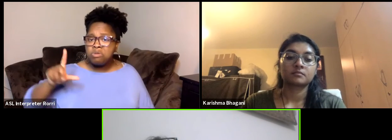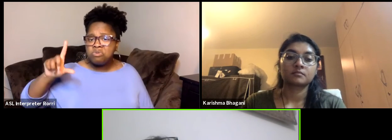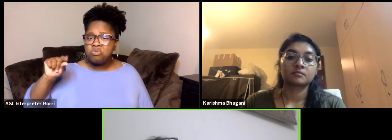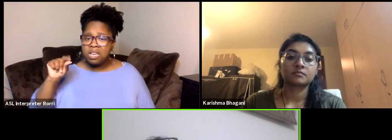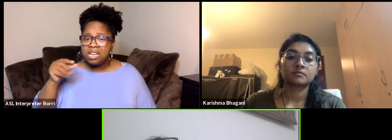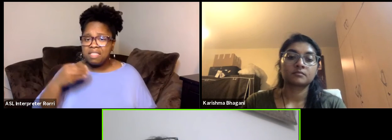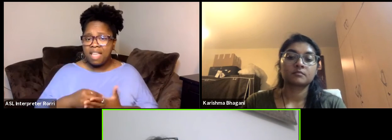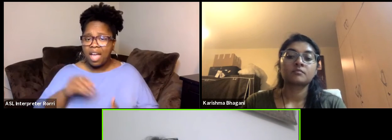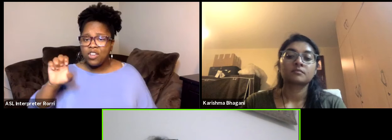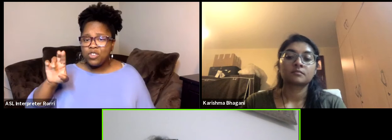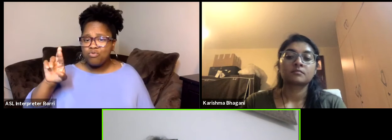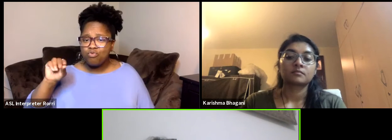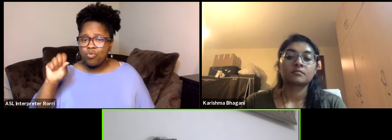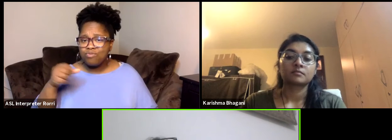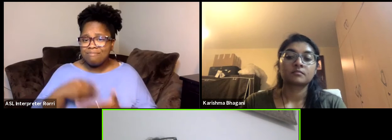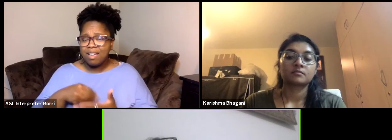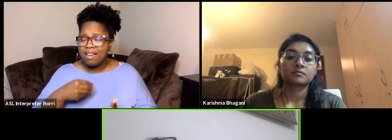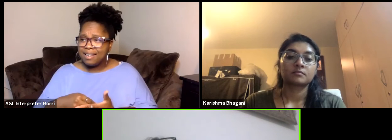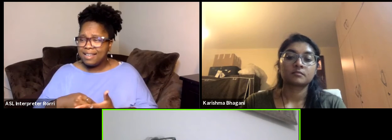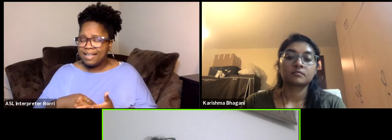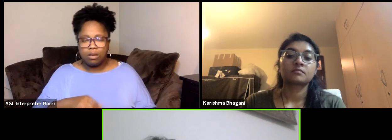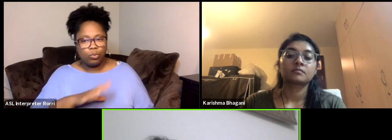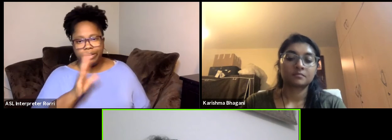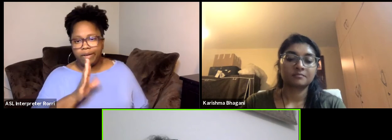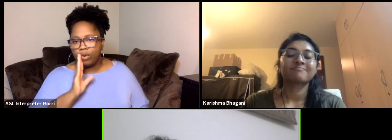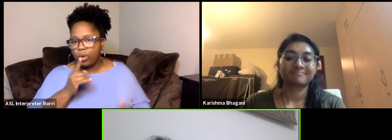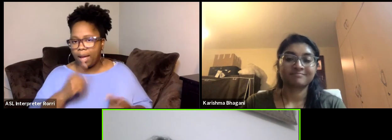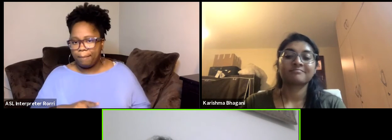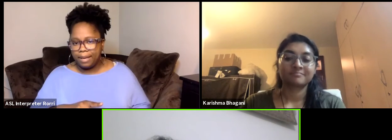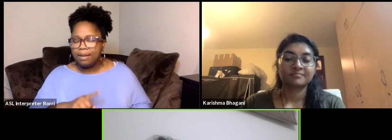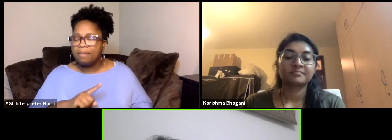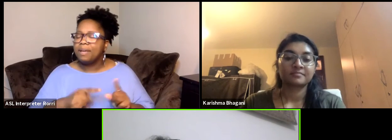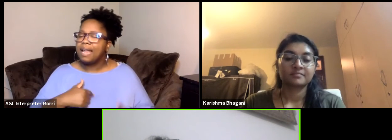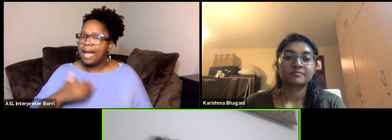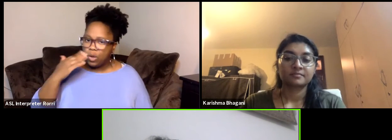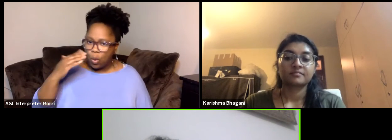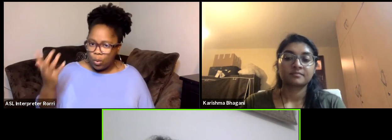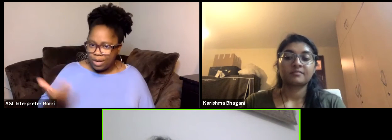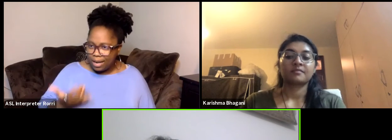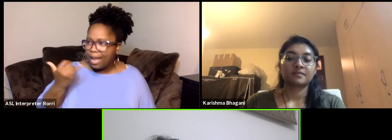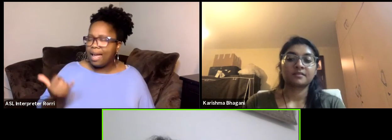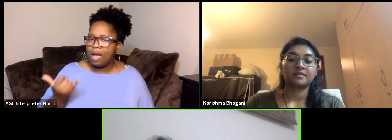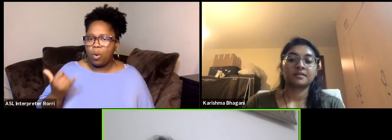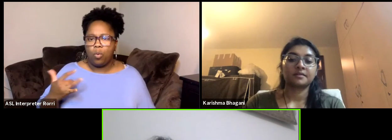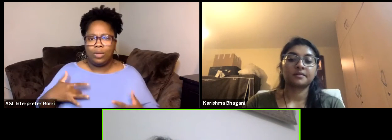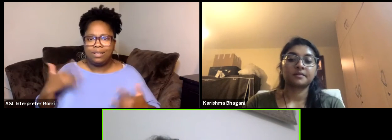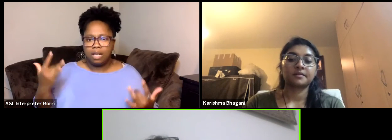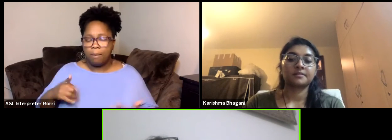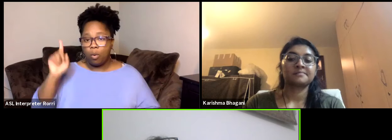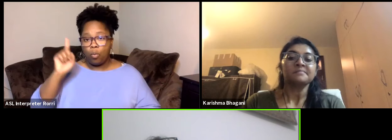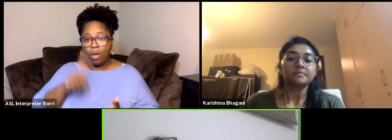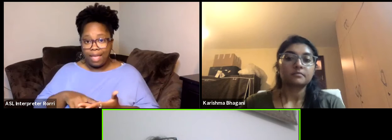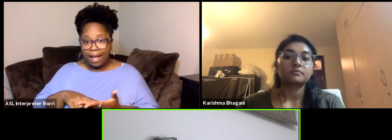I want it to happen, I'll do what had happened. But I know now where we are, we are in 1,000 online events